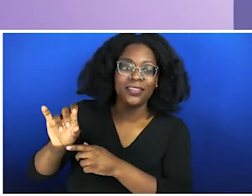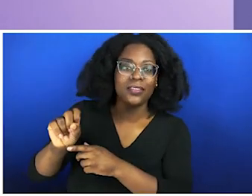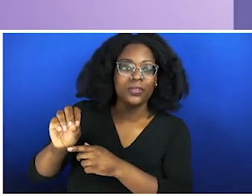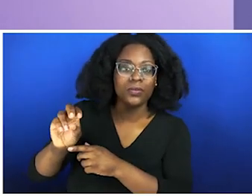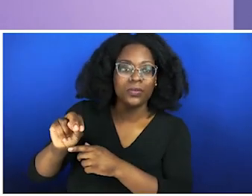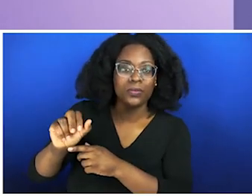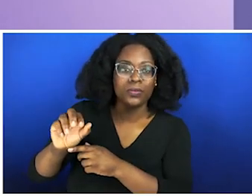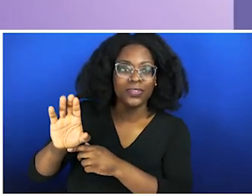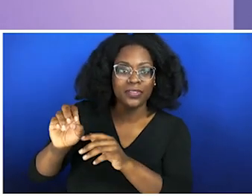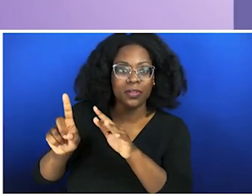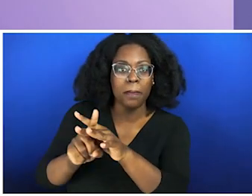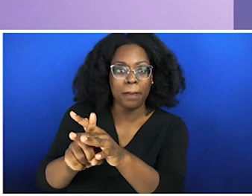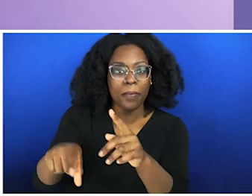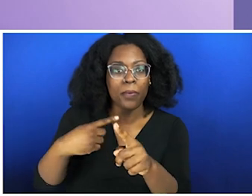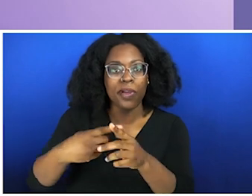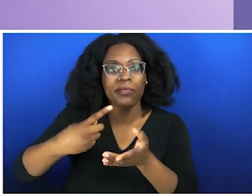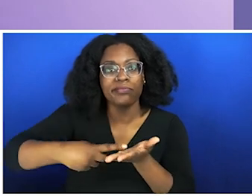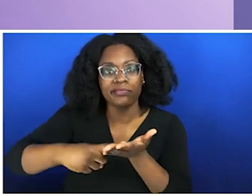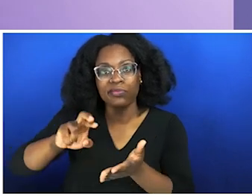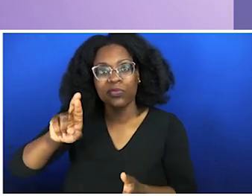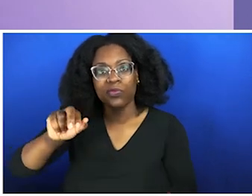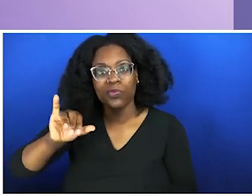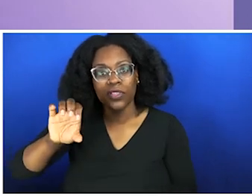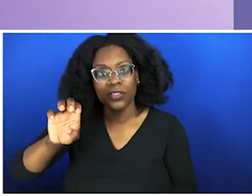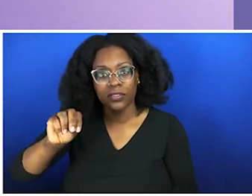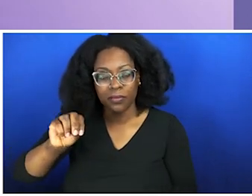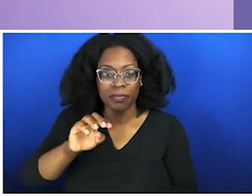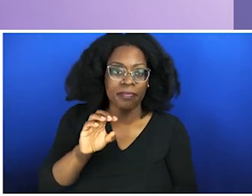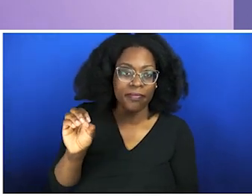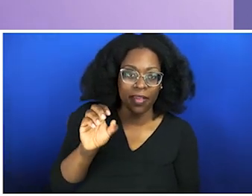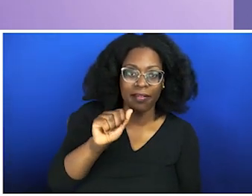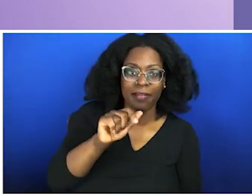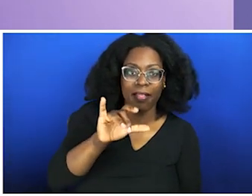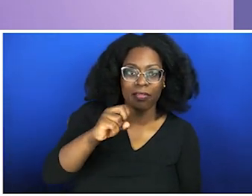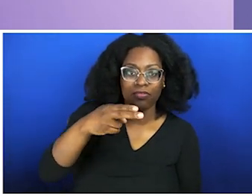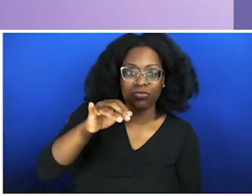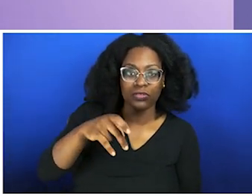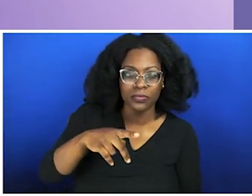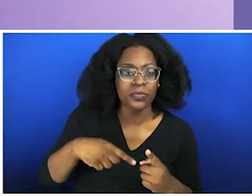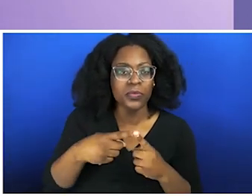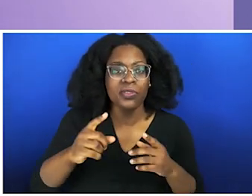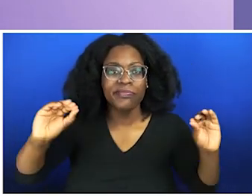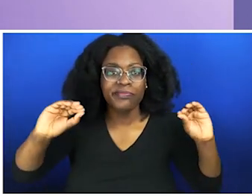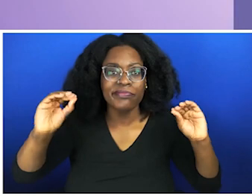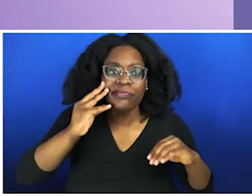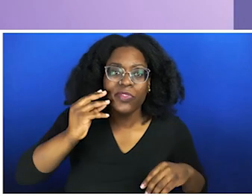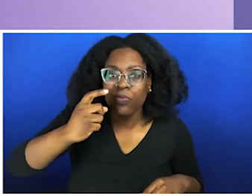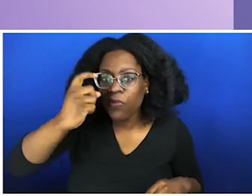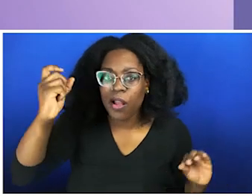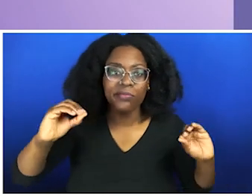So it's trying to pour a big gallon of content and understanding and wisdom and knowledge into one of those little red cups that we used to play beer pong with in college. I